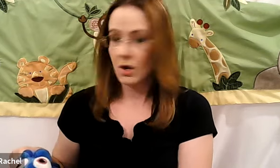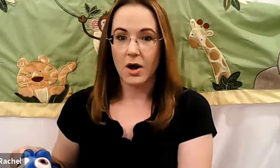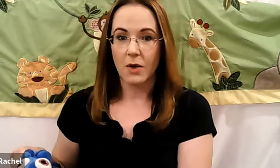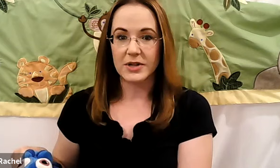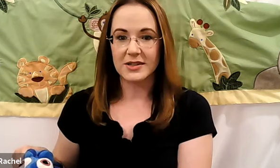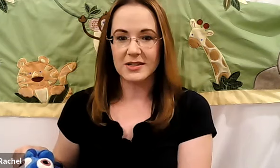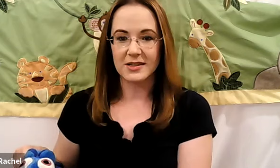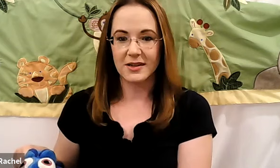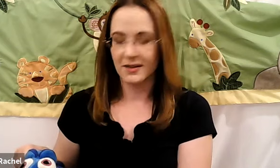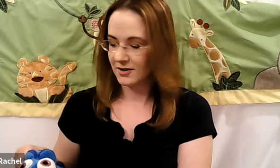Rachel: This